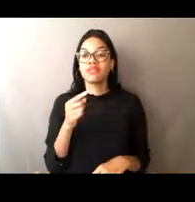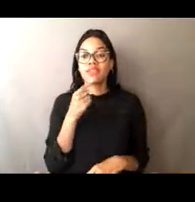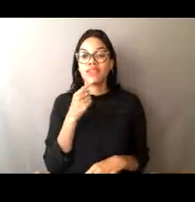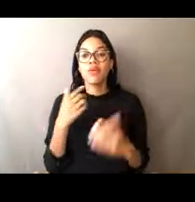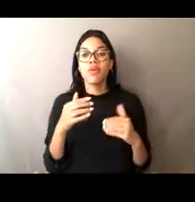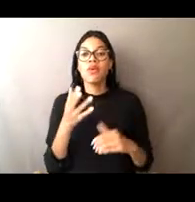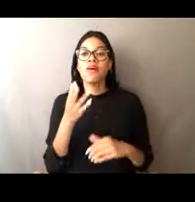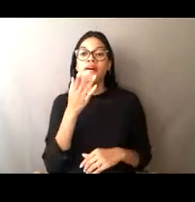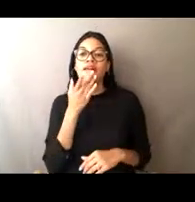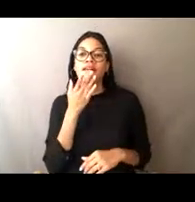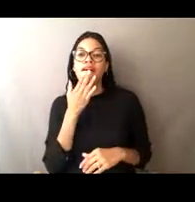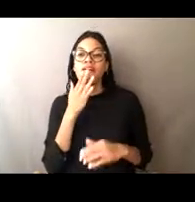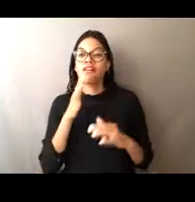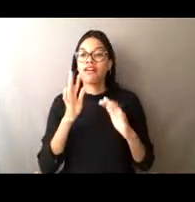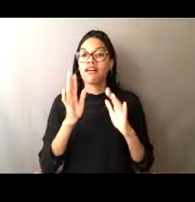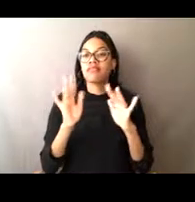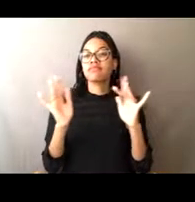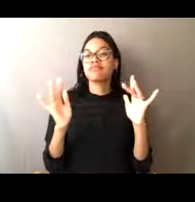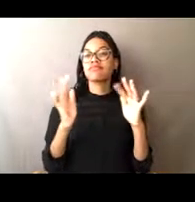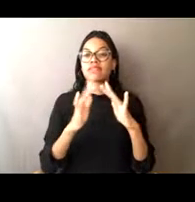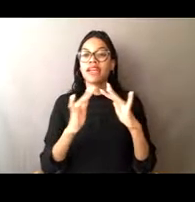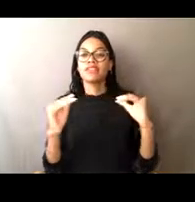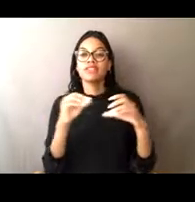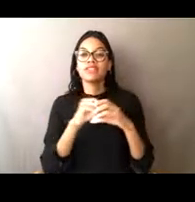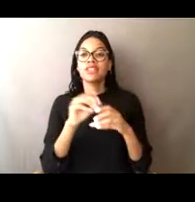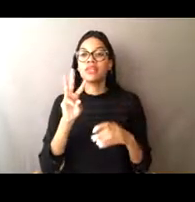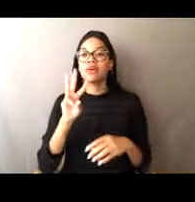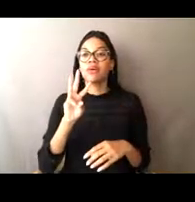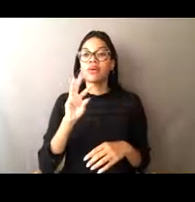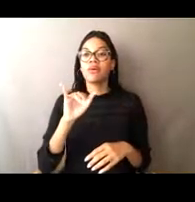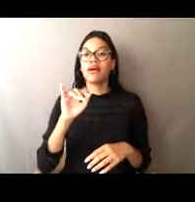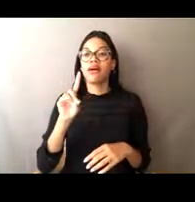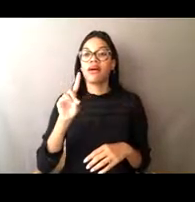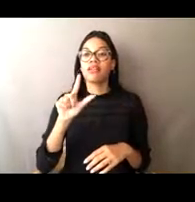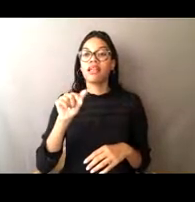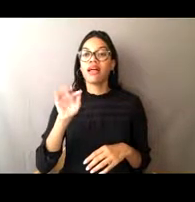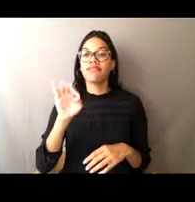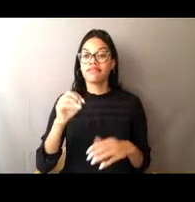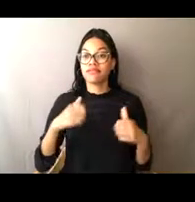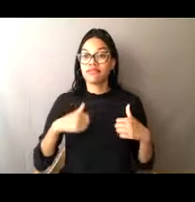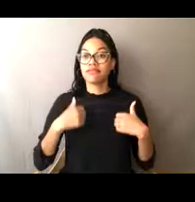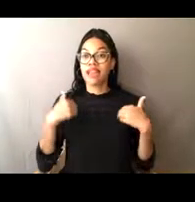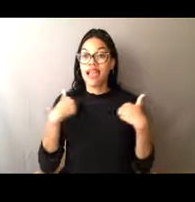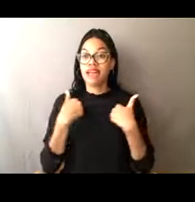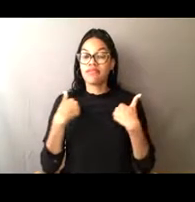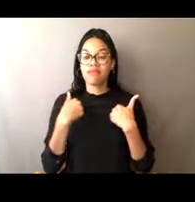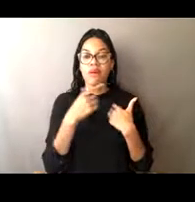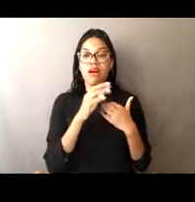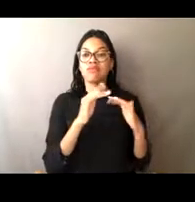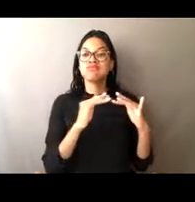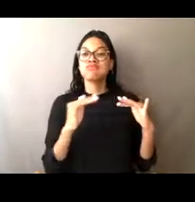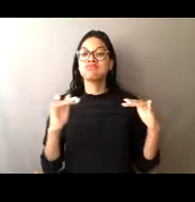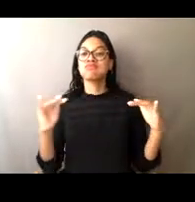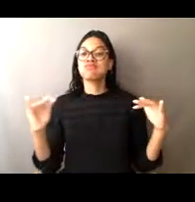so to have a lot of diversity in your wildlife, I guess. So these are a lot of good, quite good answers to your question.